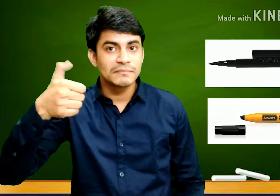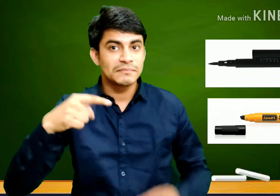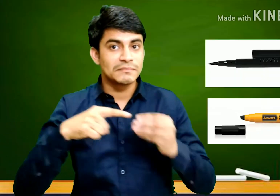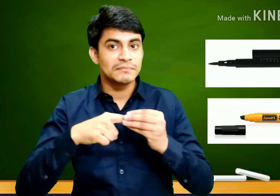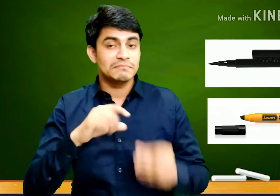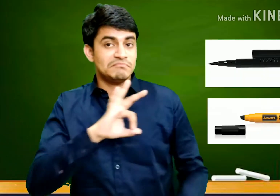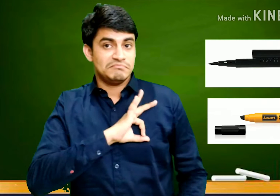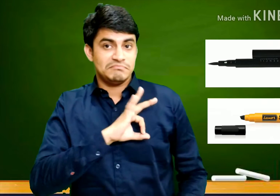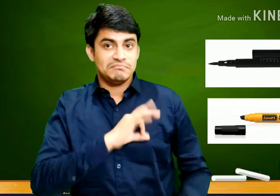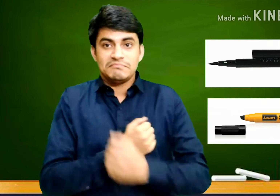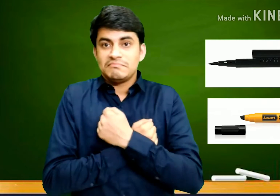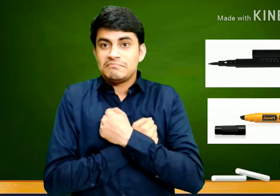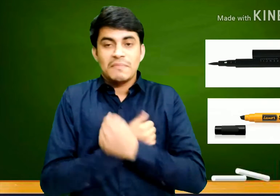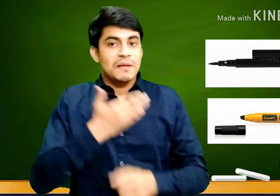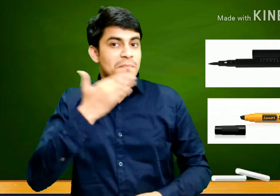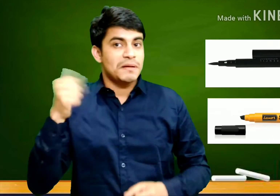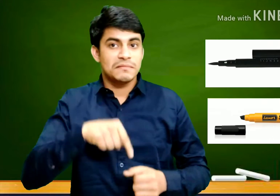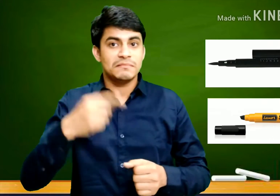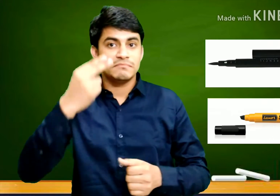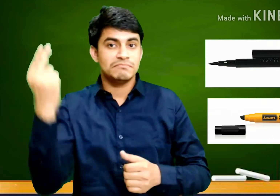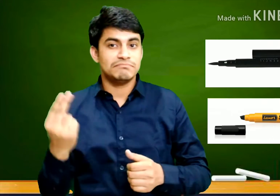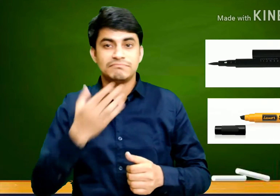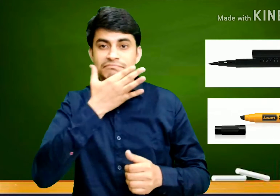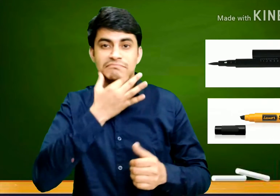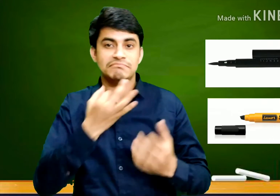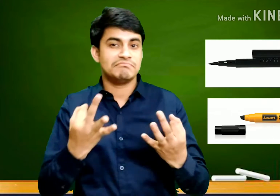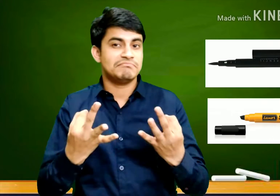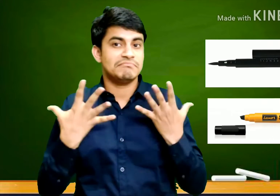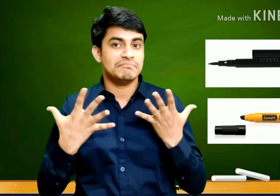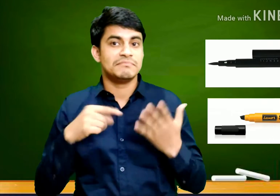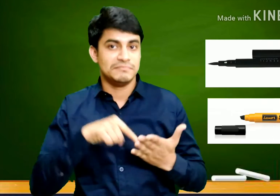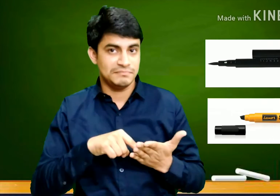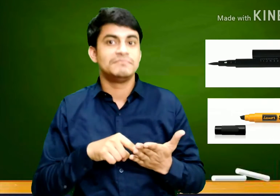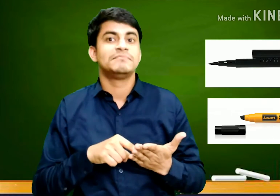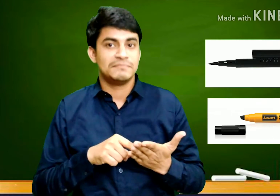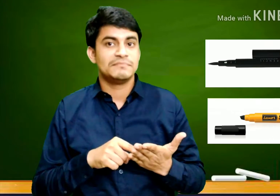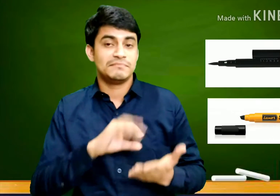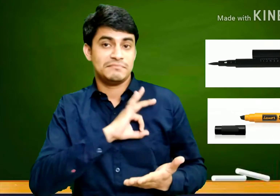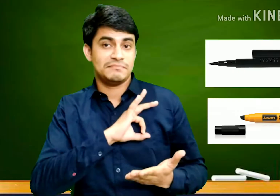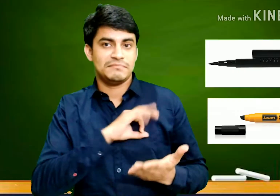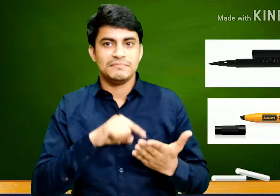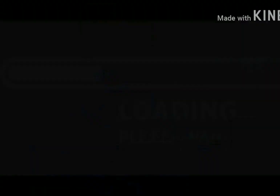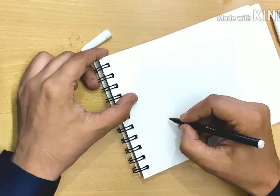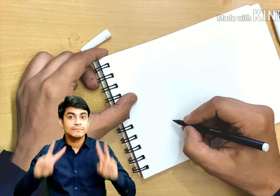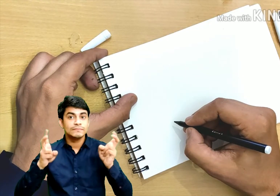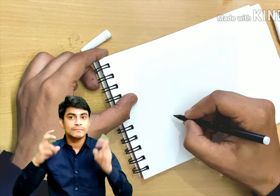The black color pen is the best for this activity. It brings out beautiful images.